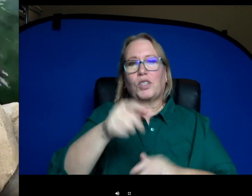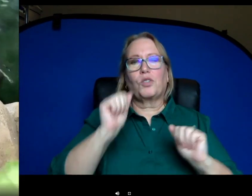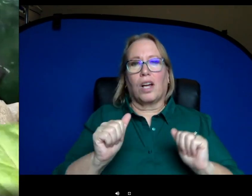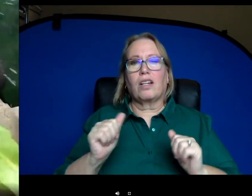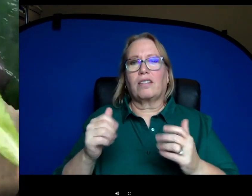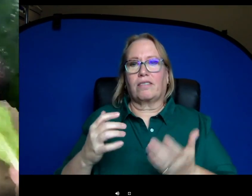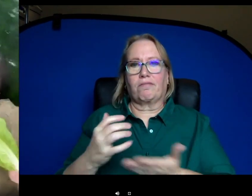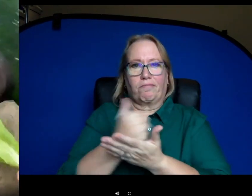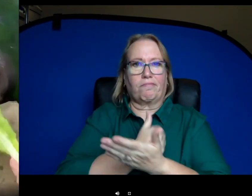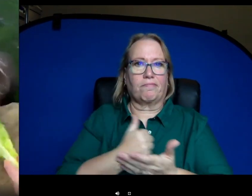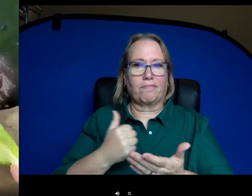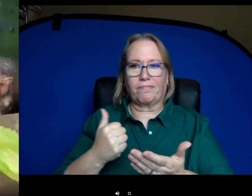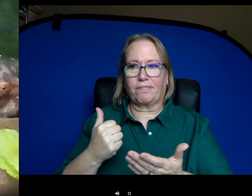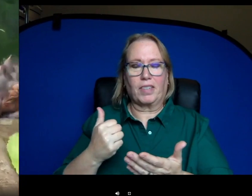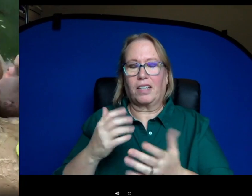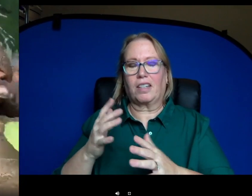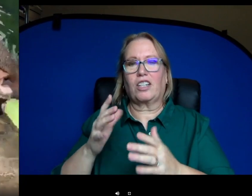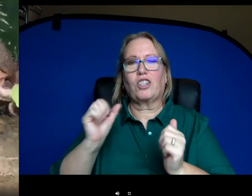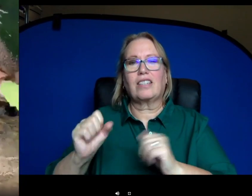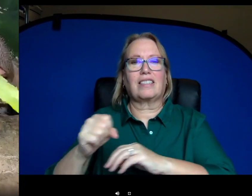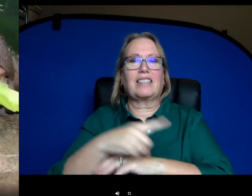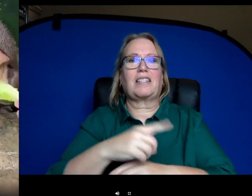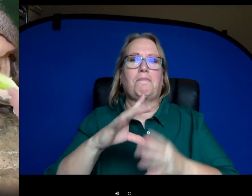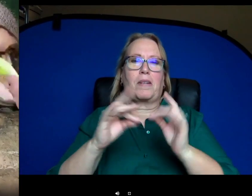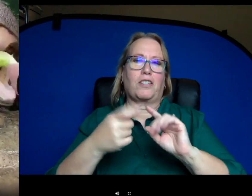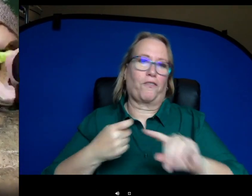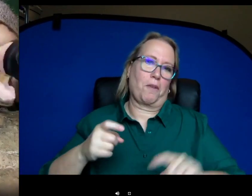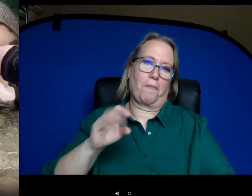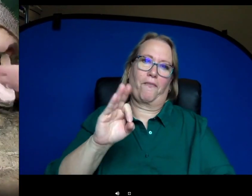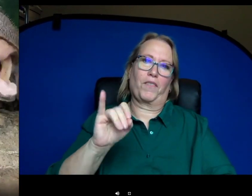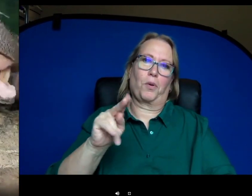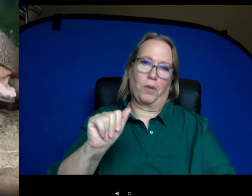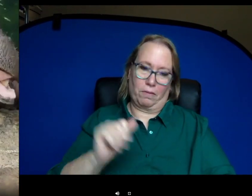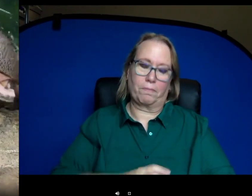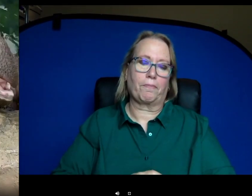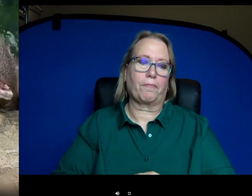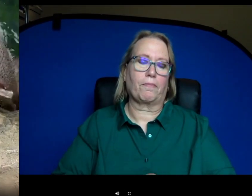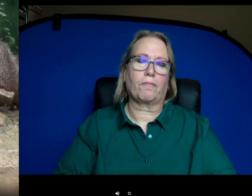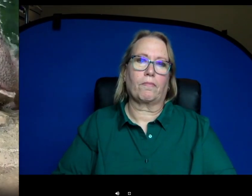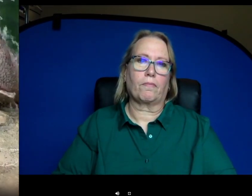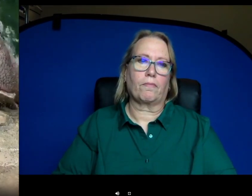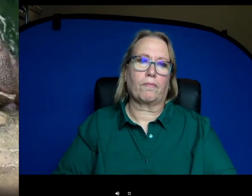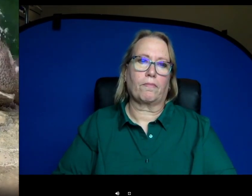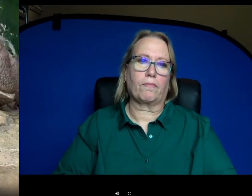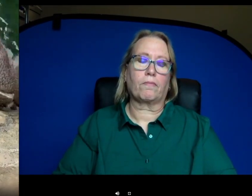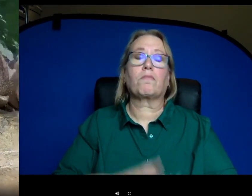Fiona and Bebe be sent to you, if you would like. One of our five year old followers